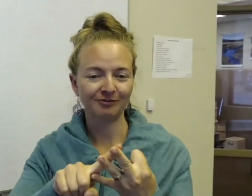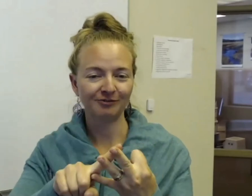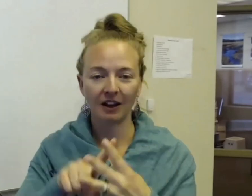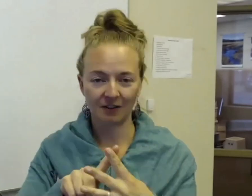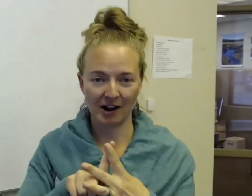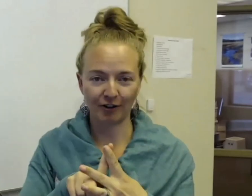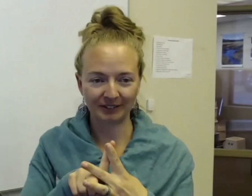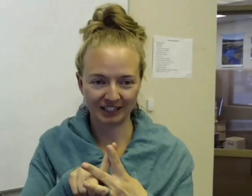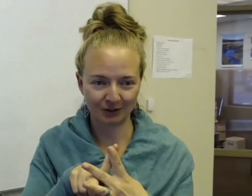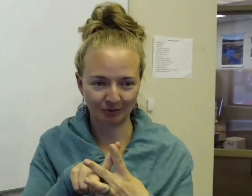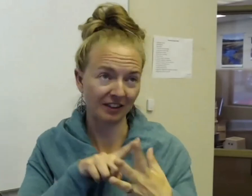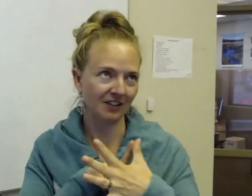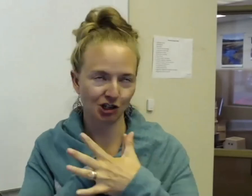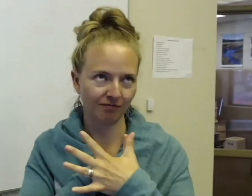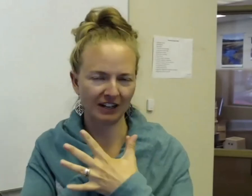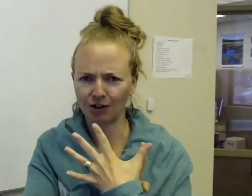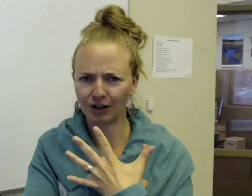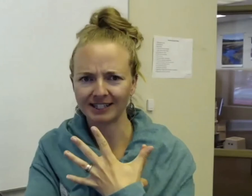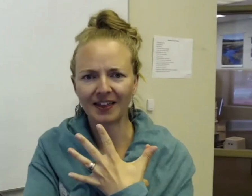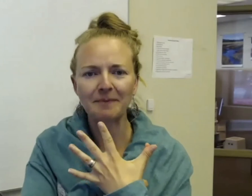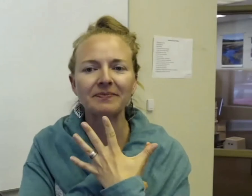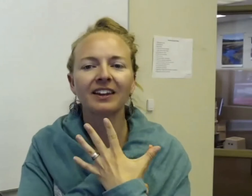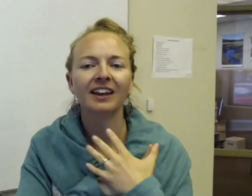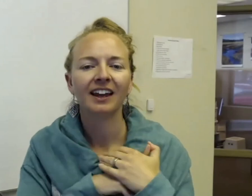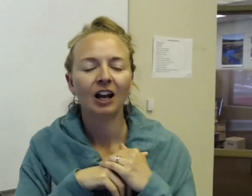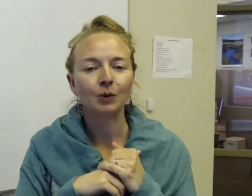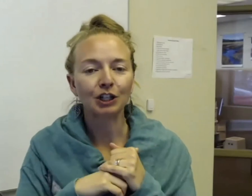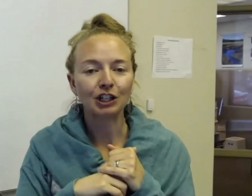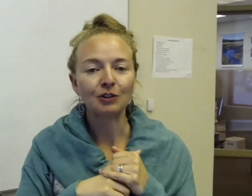you have the bear in this group, and the fish, I didn't already say that. So what we're going